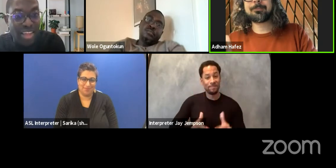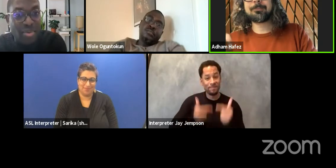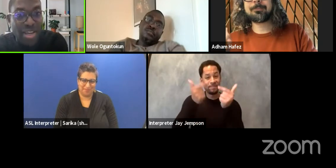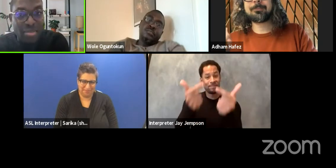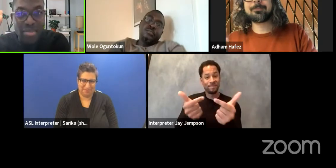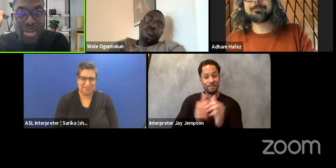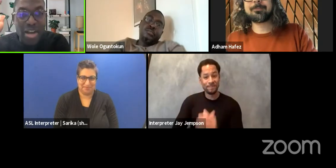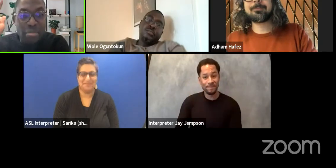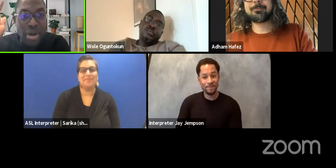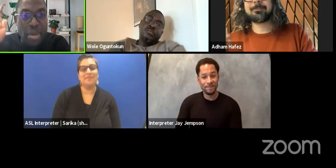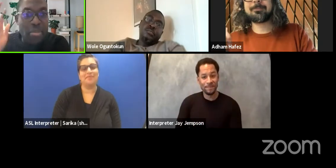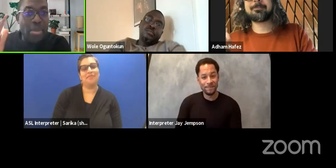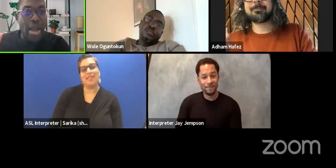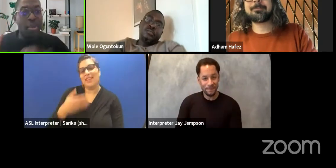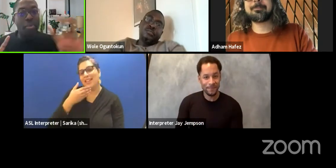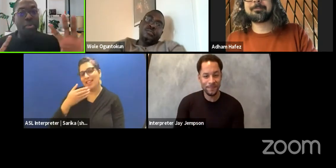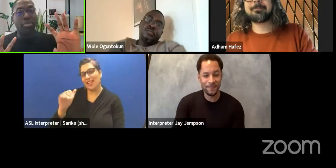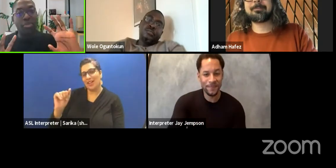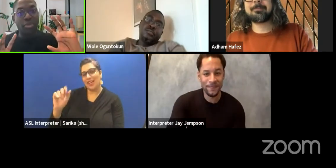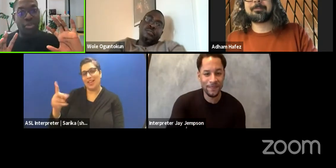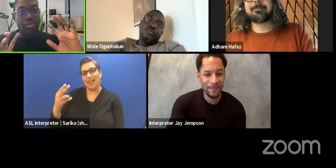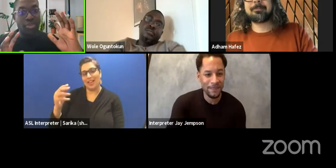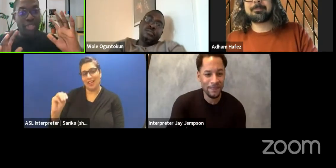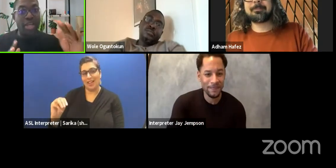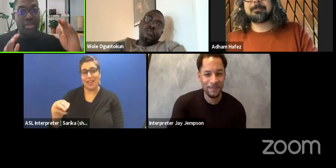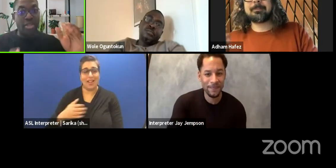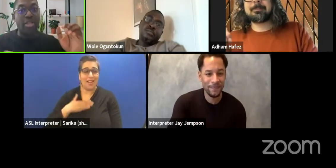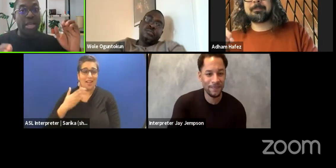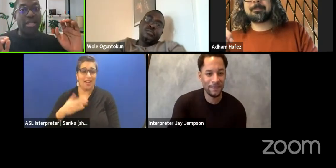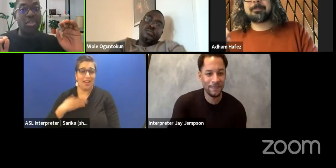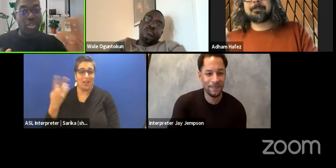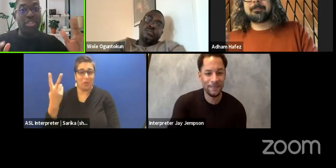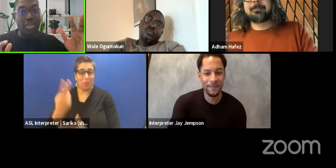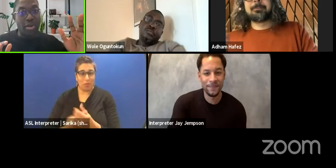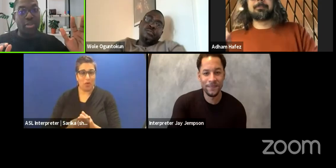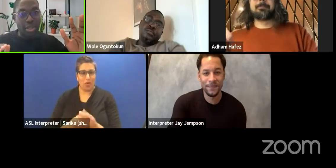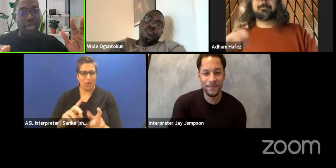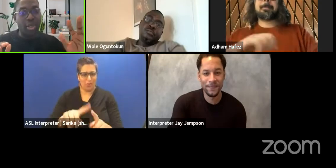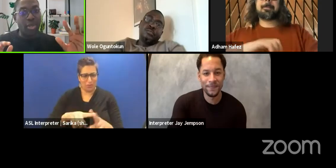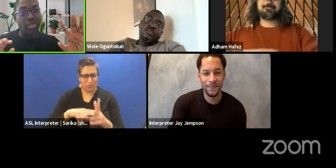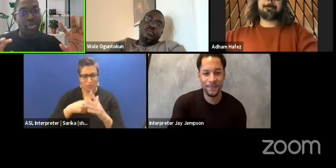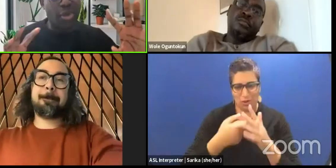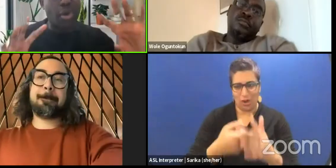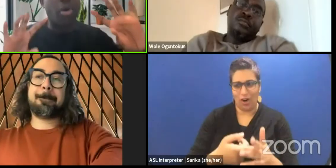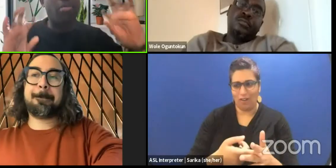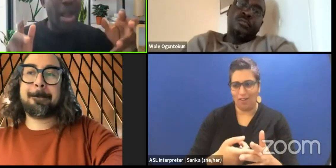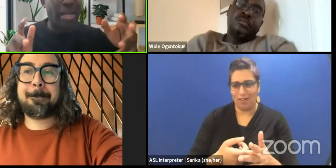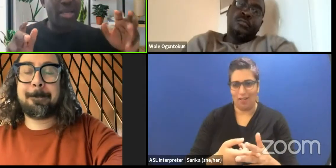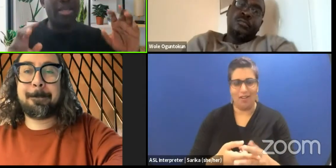Thank you Adham. I'm happy both of you you've started us on an interesting course here. 'Cause you're unpacking